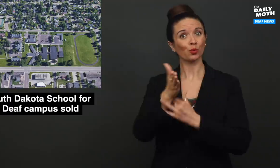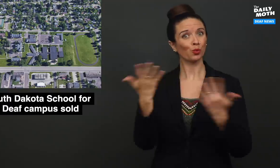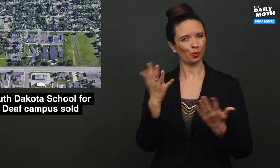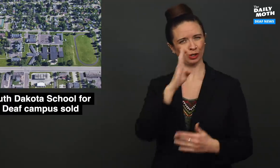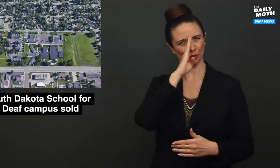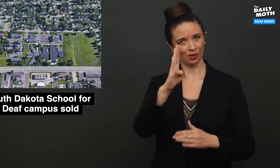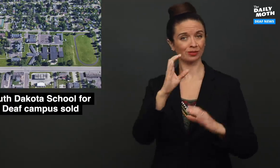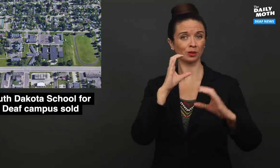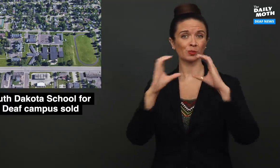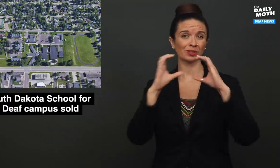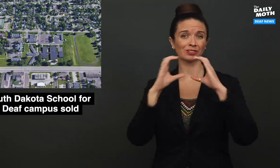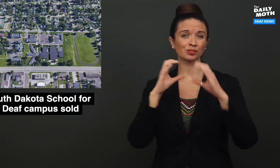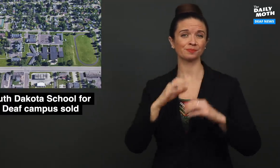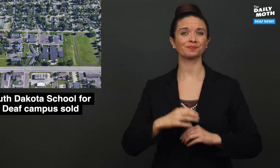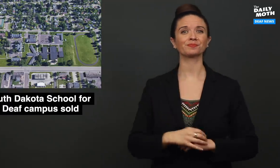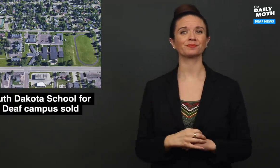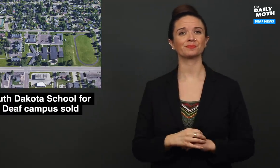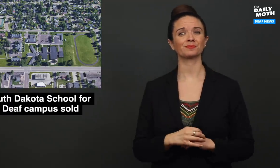direct communication.